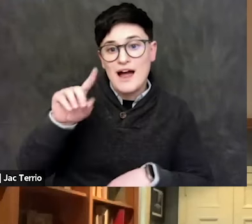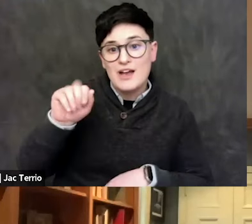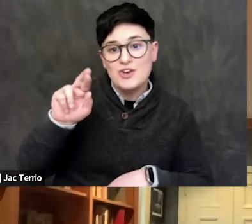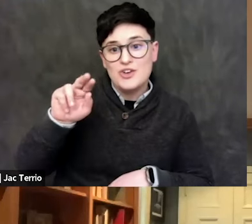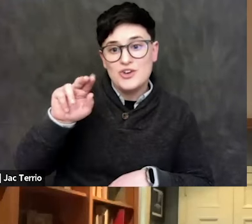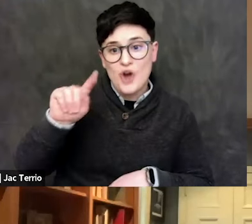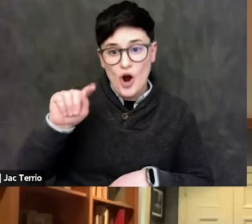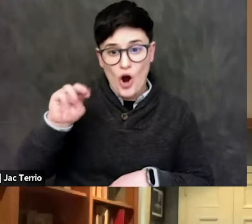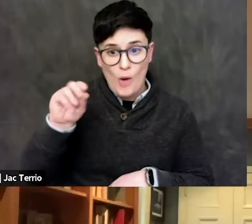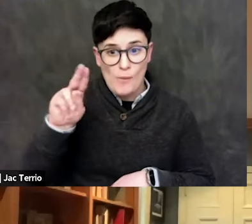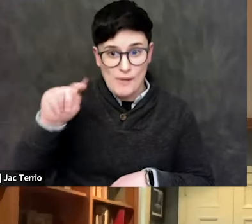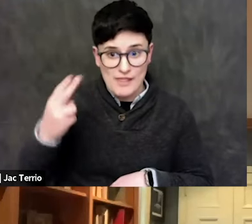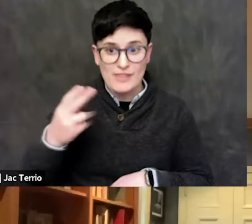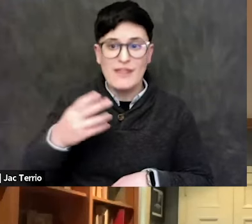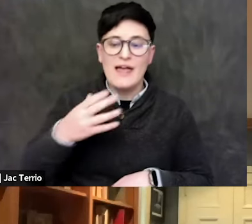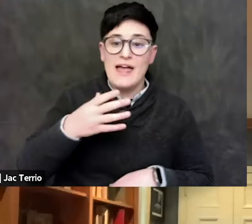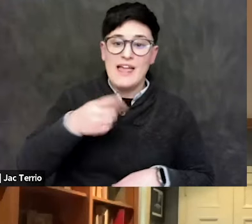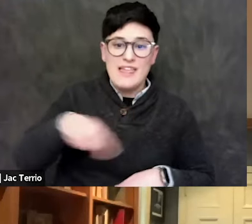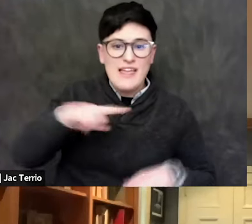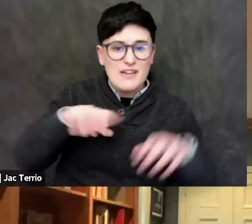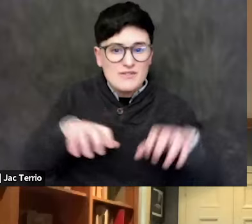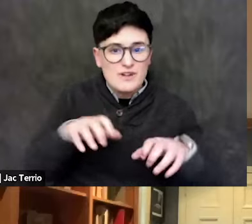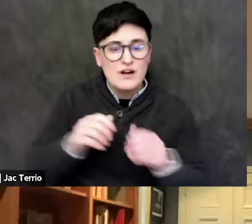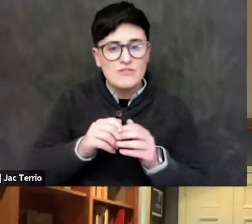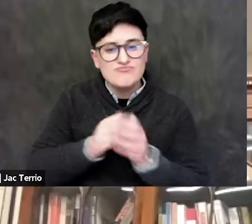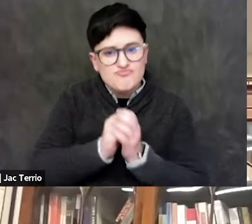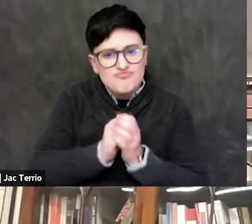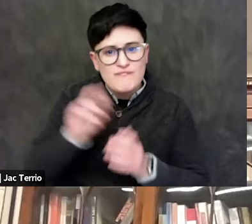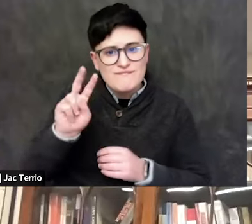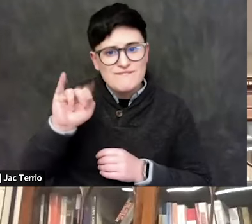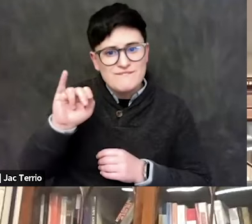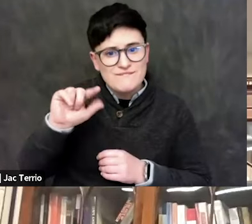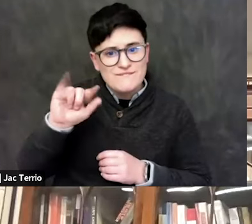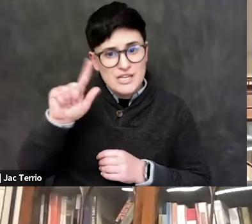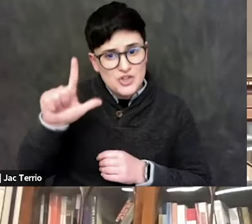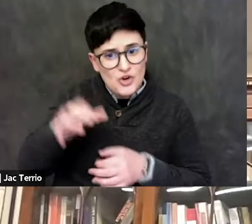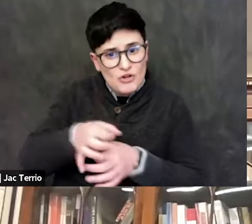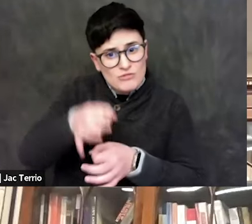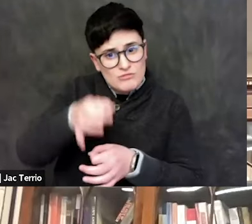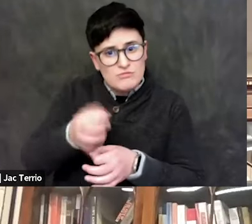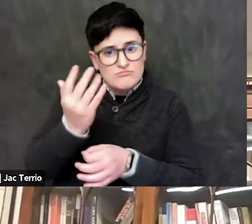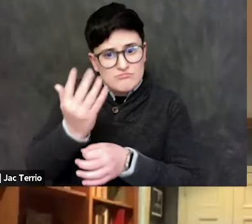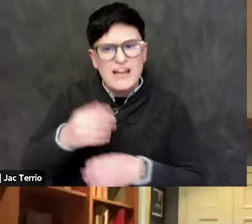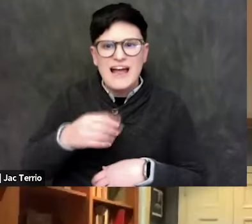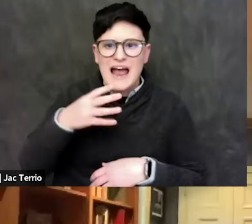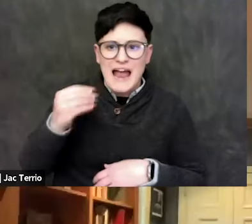that have done vigils. I think Williams as well. And at Bard last Thursday,